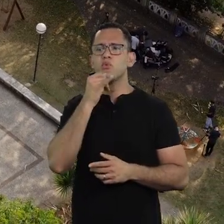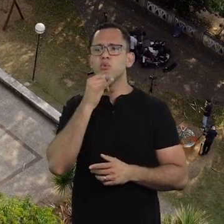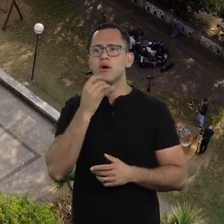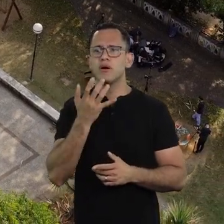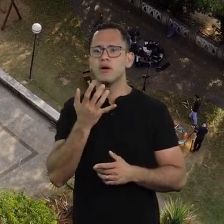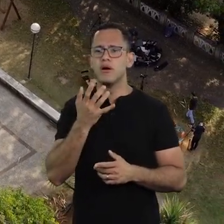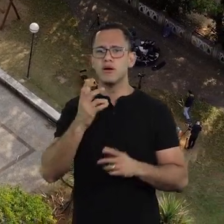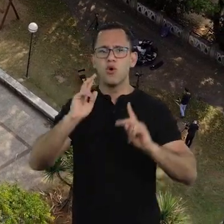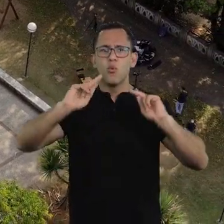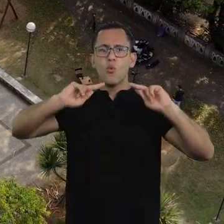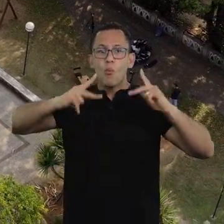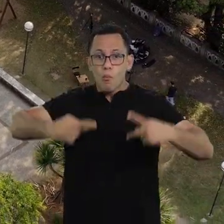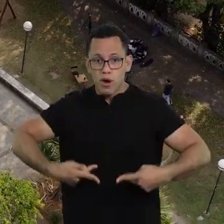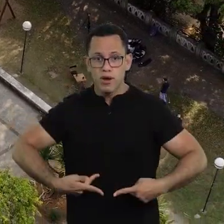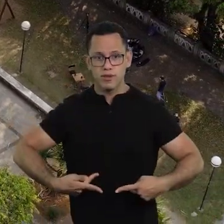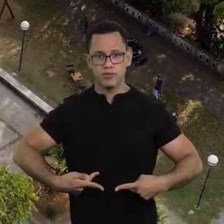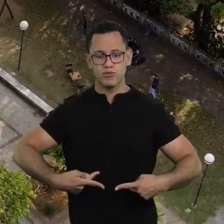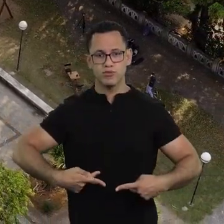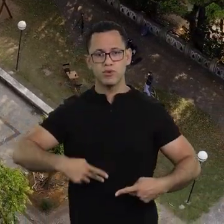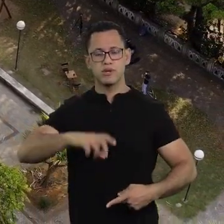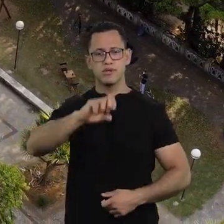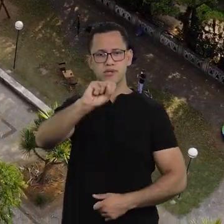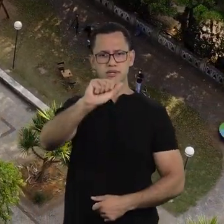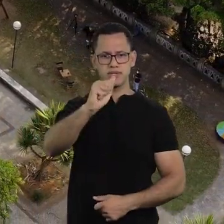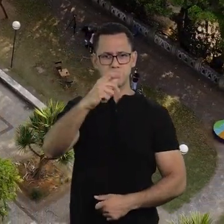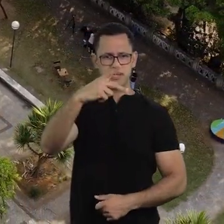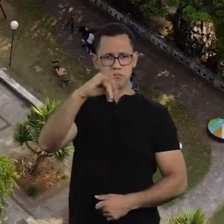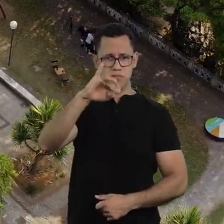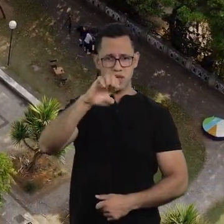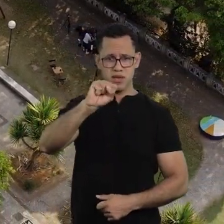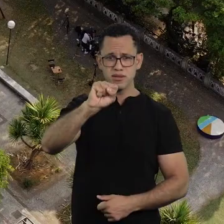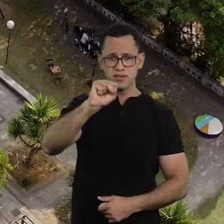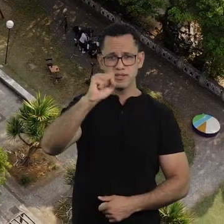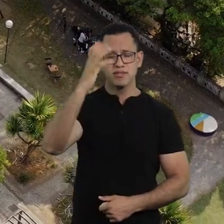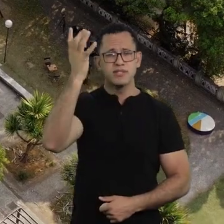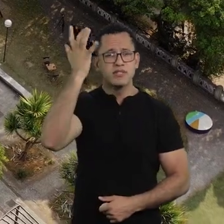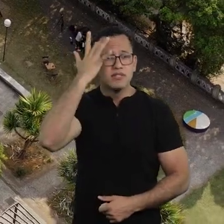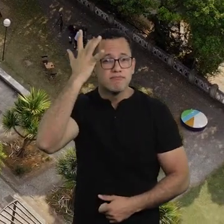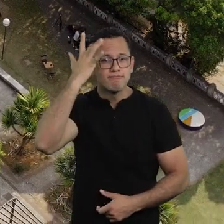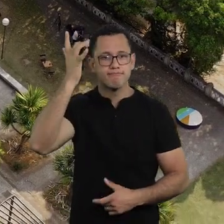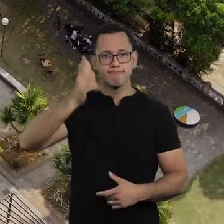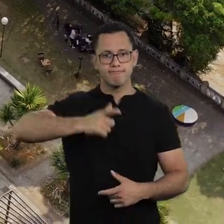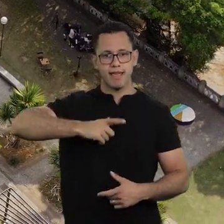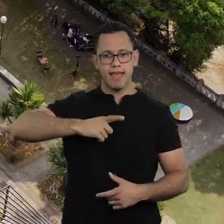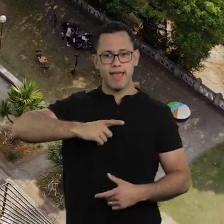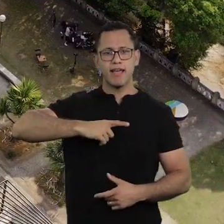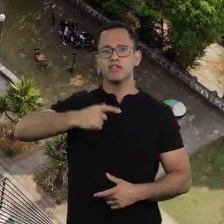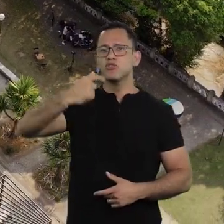which is the condition of being human sapiens, the one who knows,